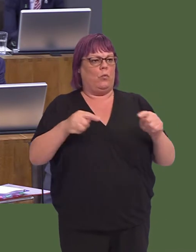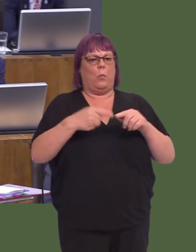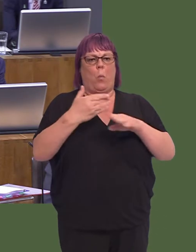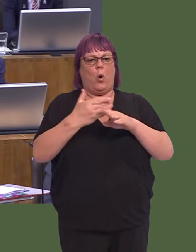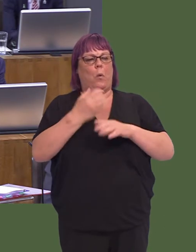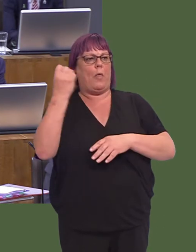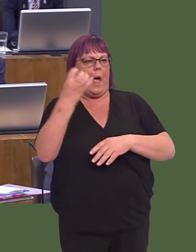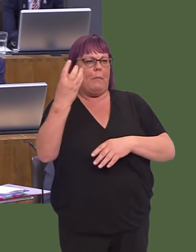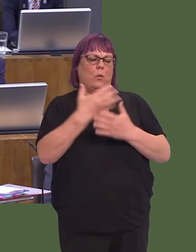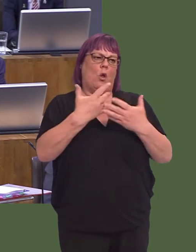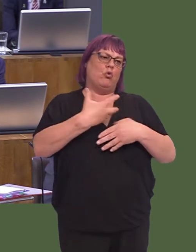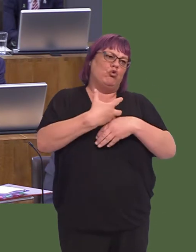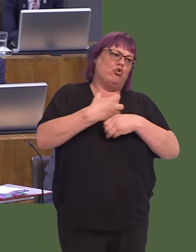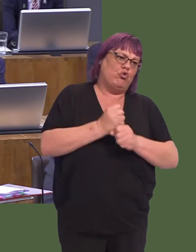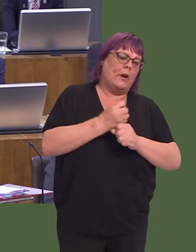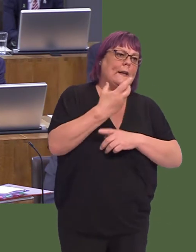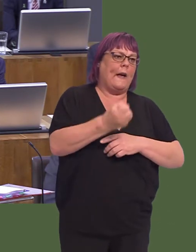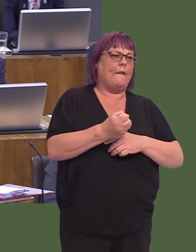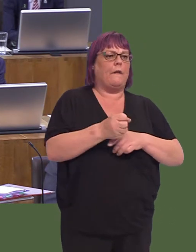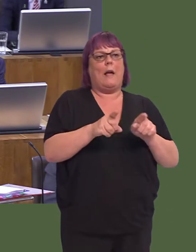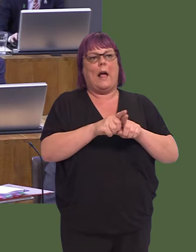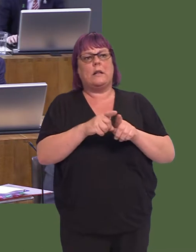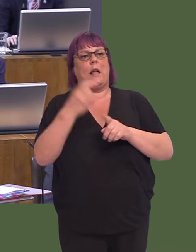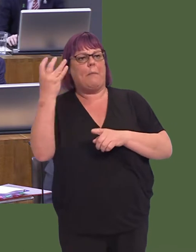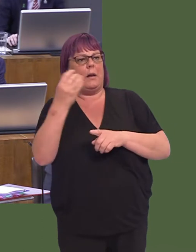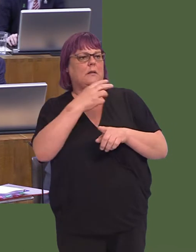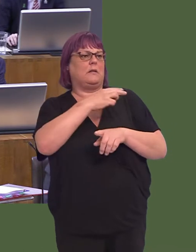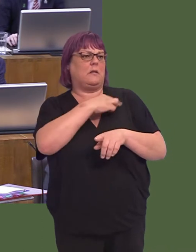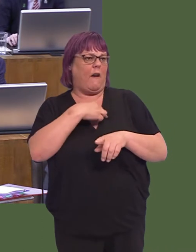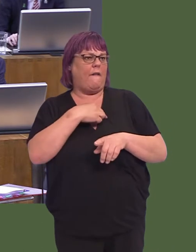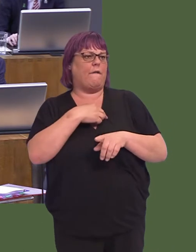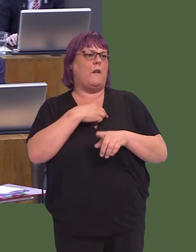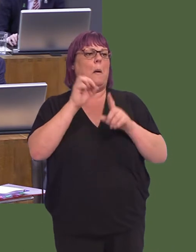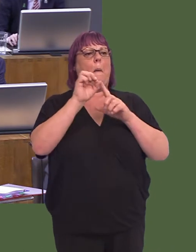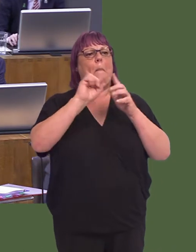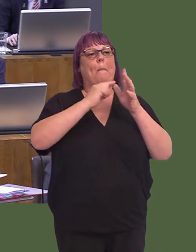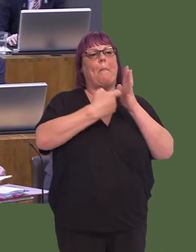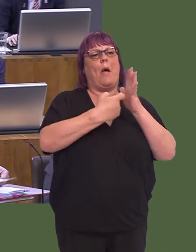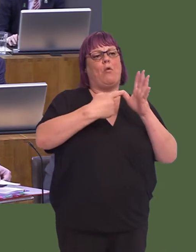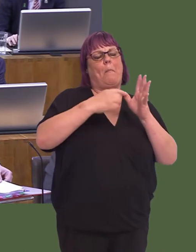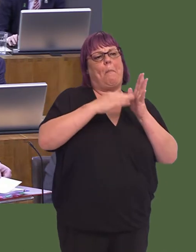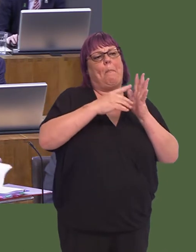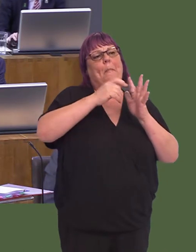who work for the Welsh ambulance service as well as, of course, ambulance staff themselves and the paramedics.